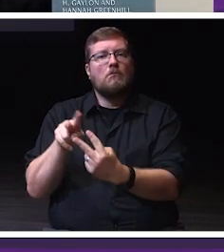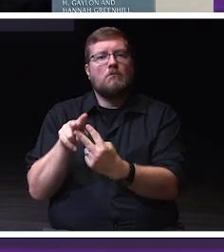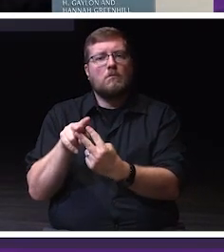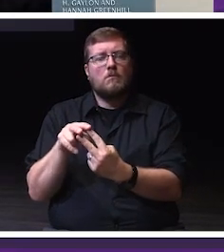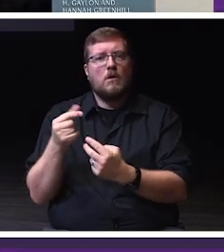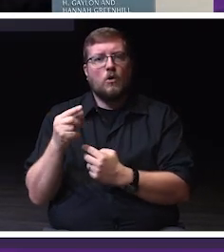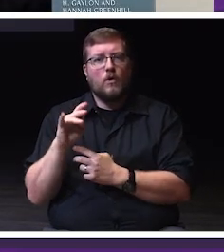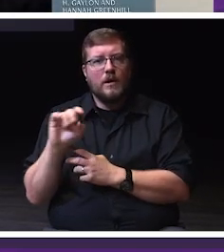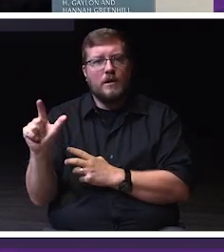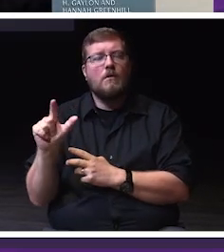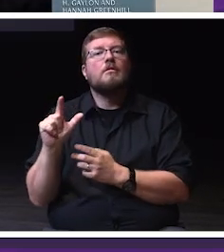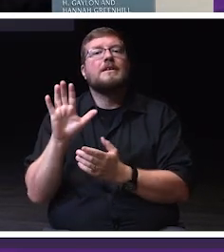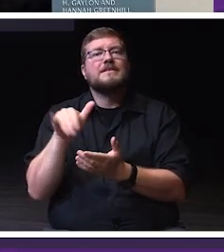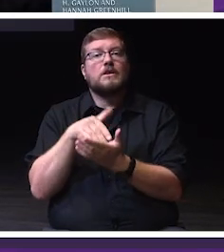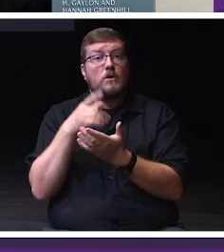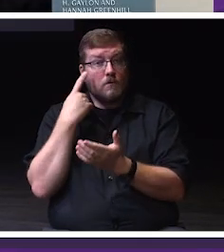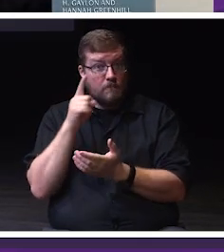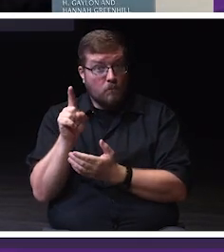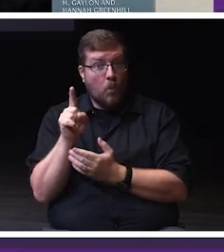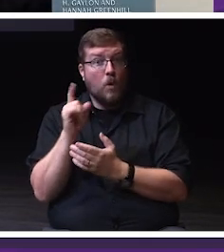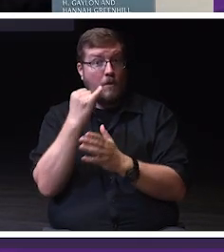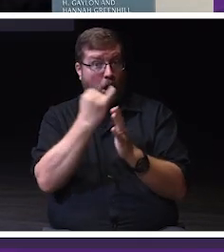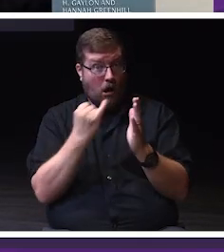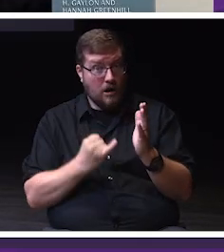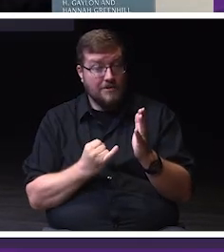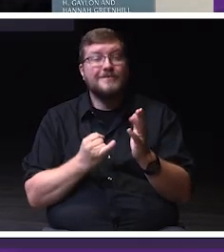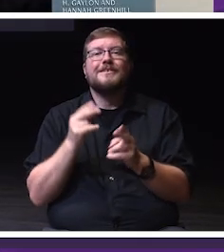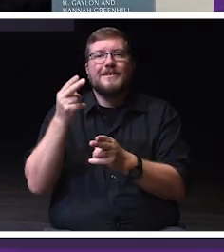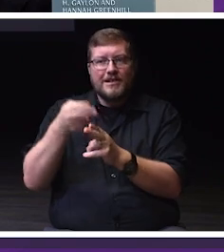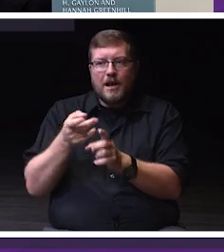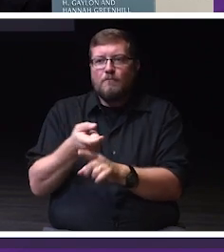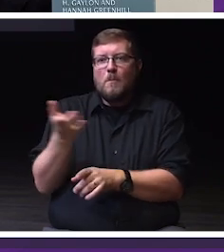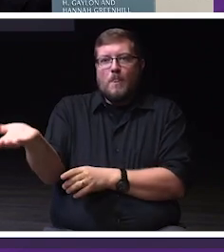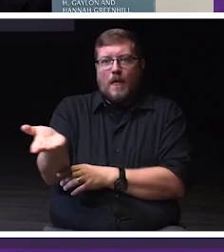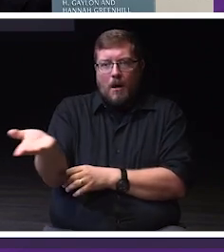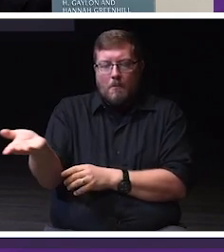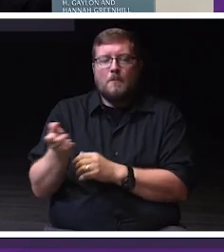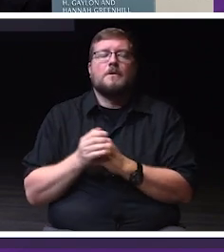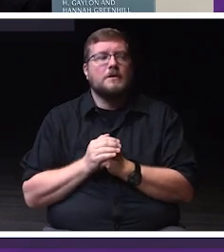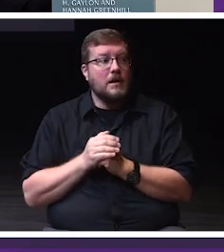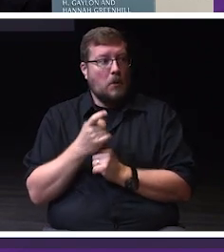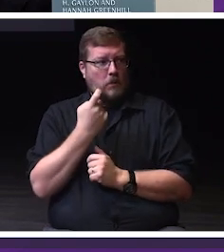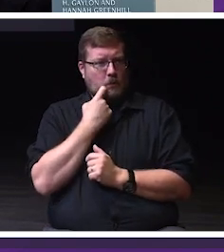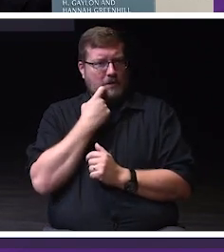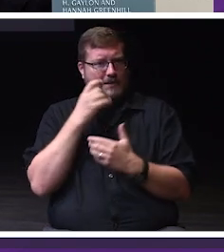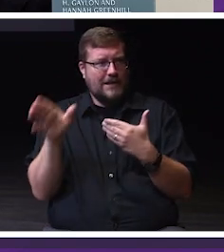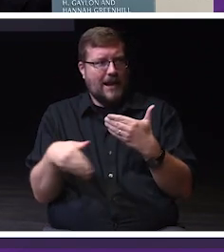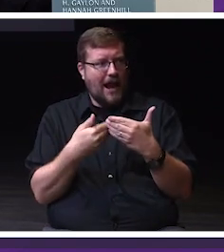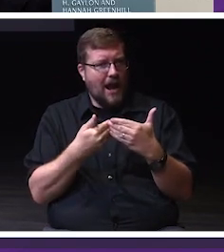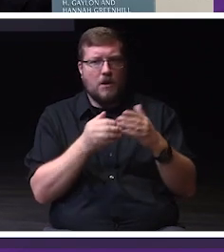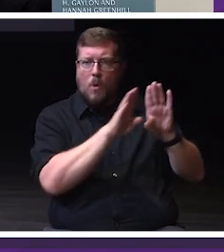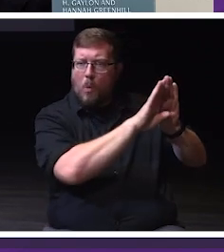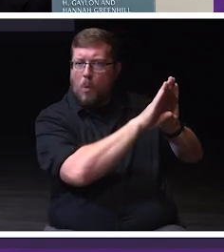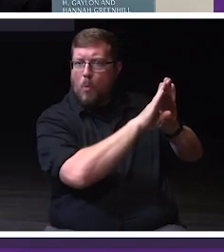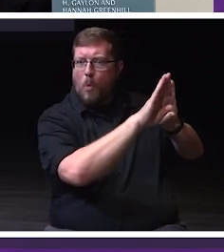the Arts is named an honor, and we recently added the Wall of Appreciation.